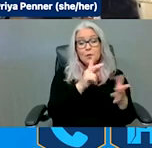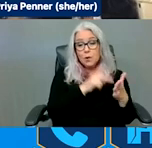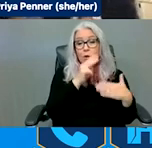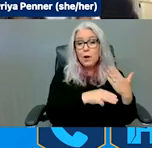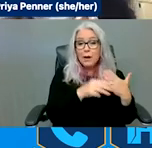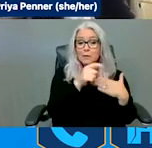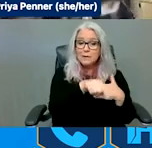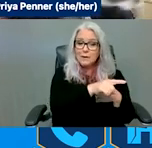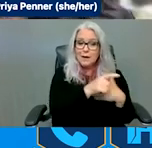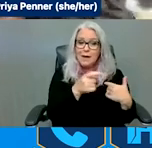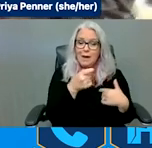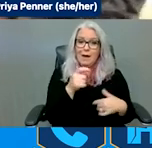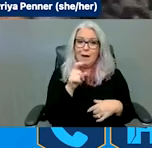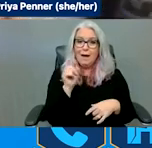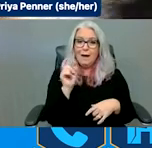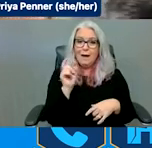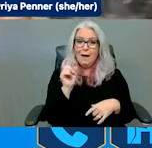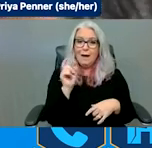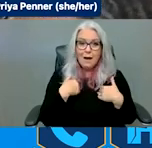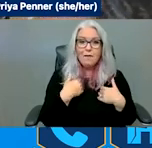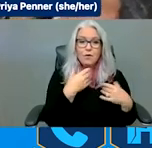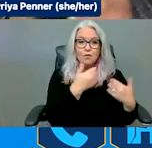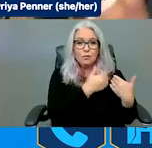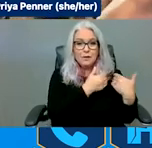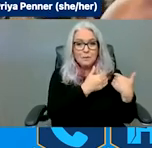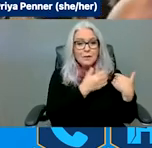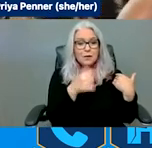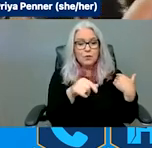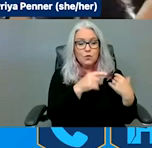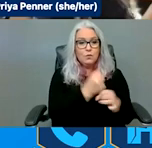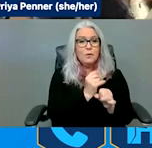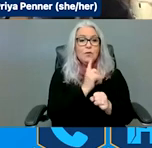these programs are accessible to people with disabilities,